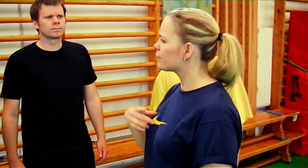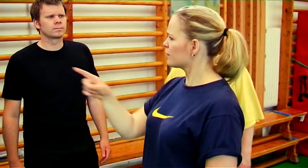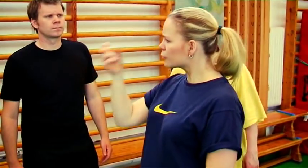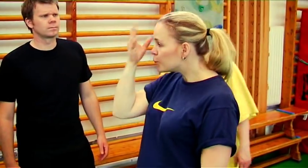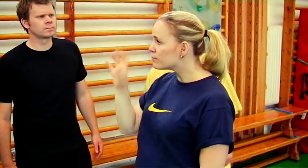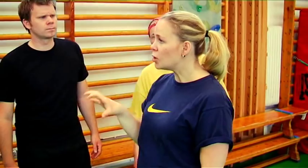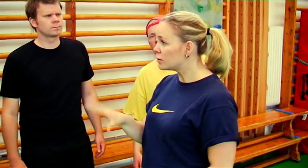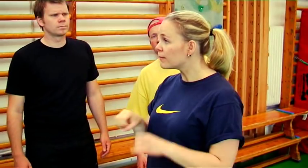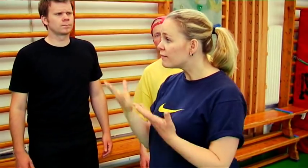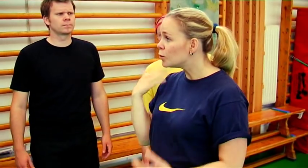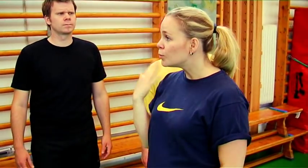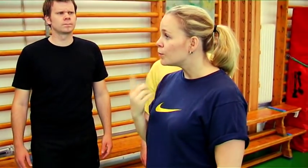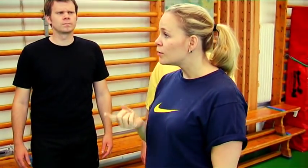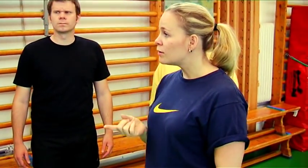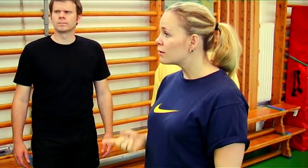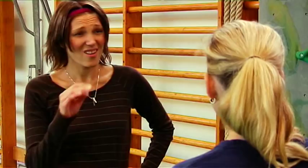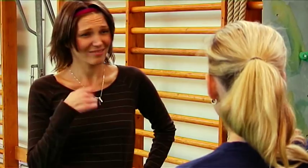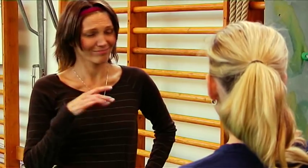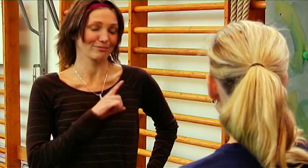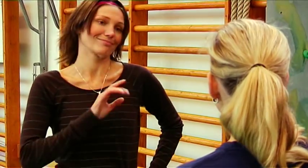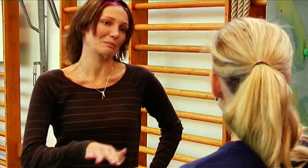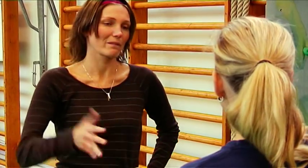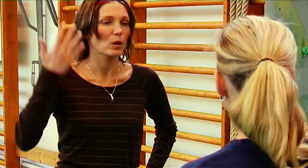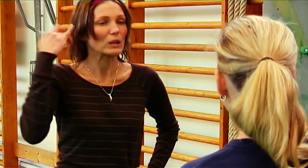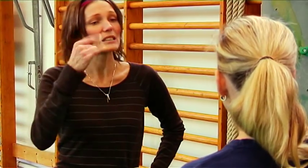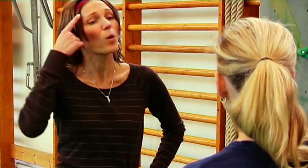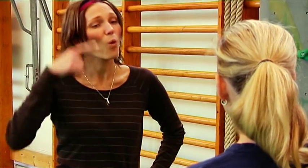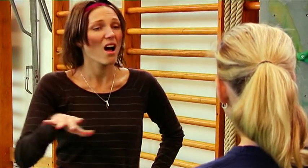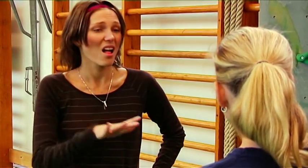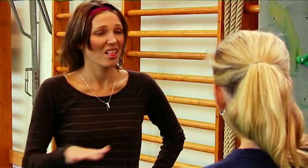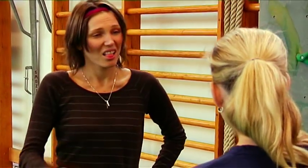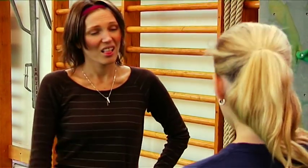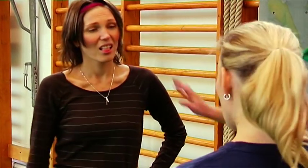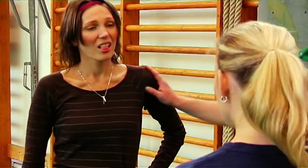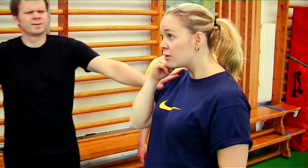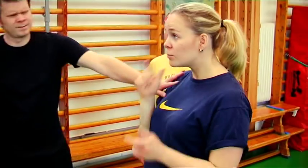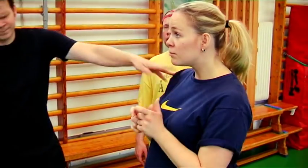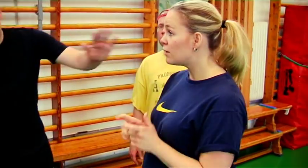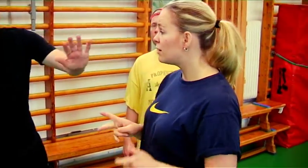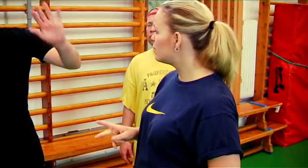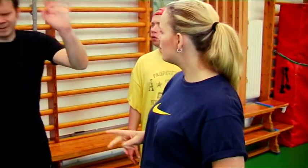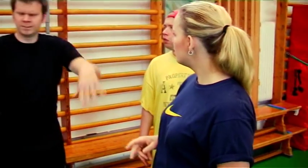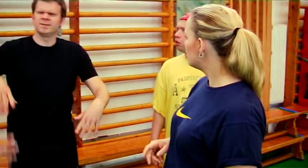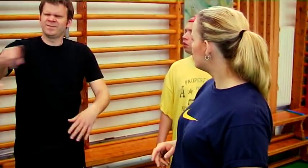You were great at basketball. Have you ever played before? Yes, I was playing a lot before, in Småland. In a hearing team?